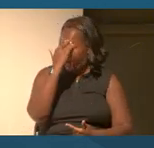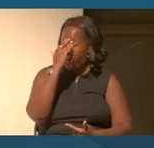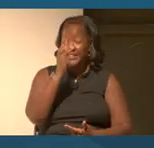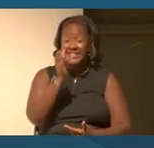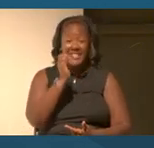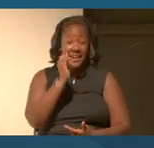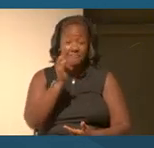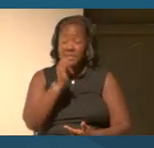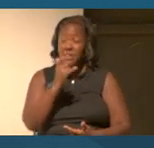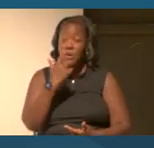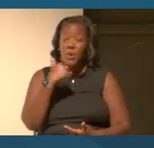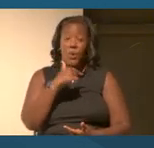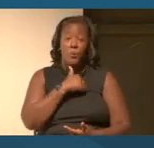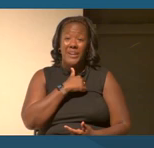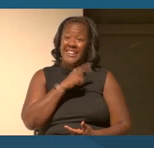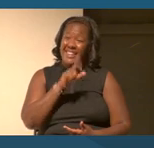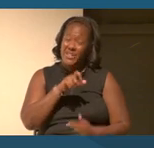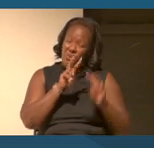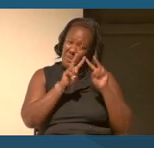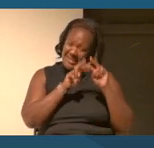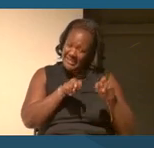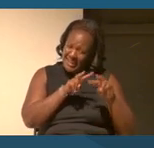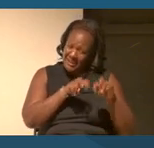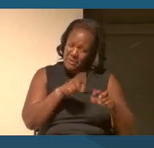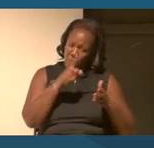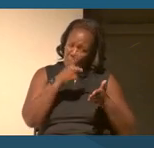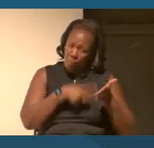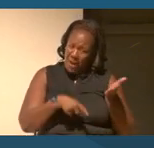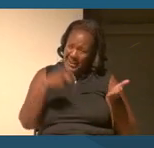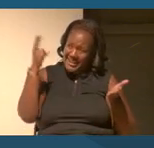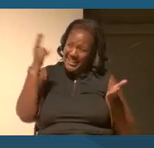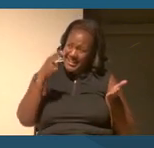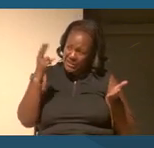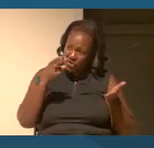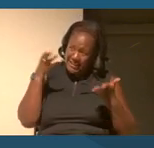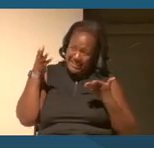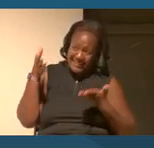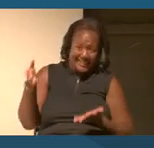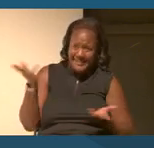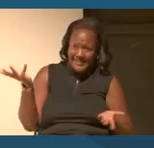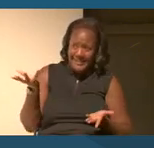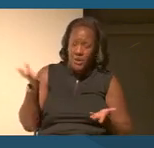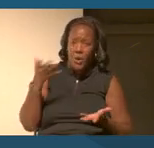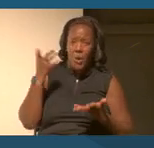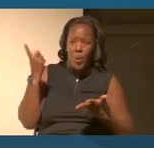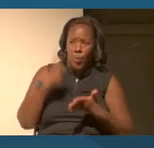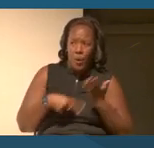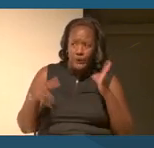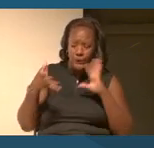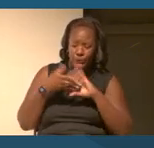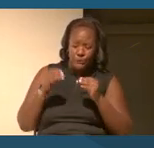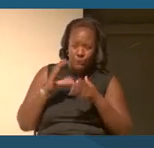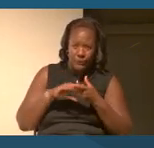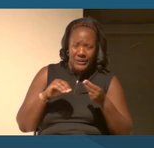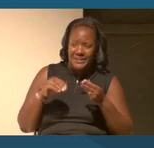are really reexamining what history is, what these stories are, what the evidence is.